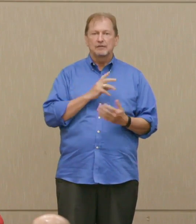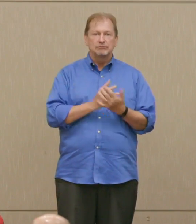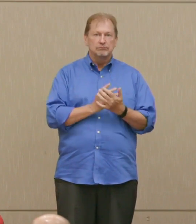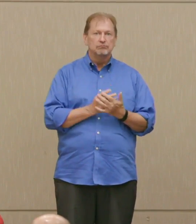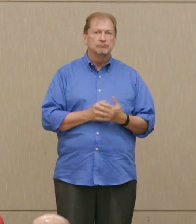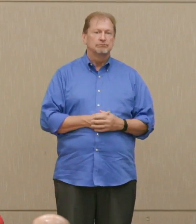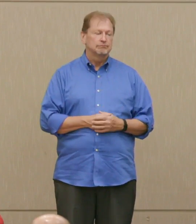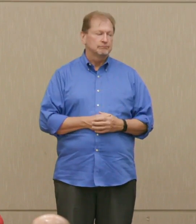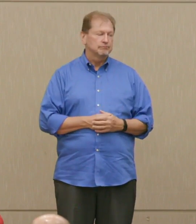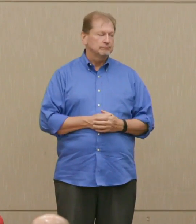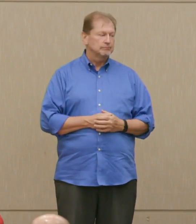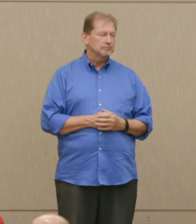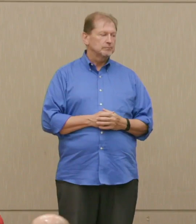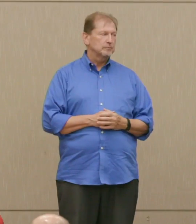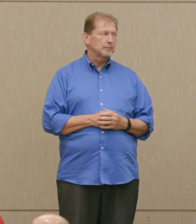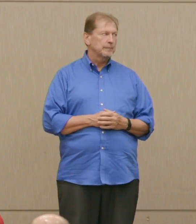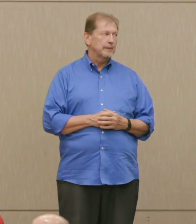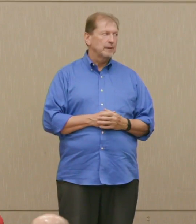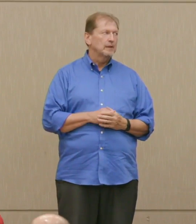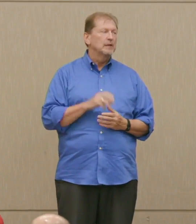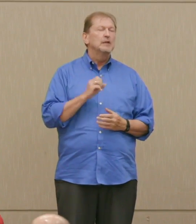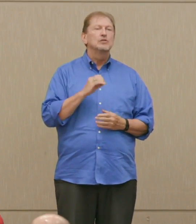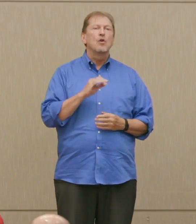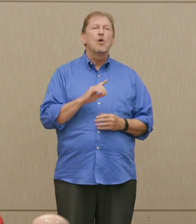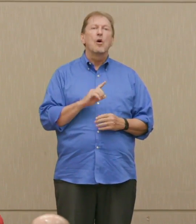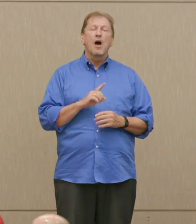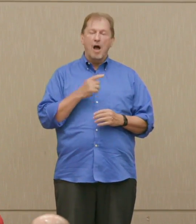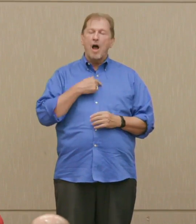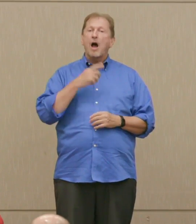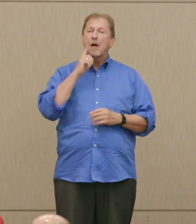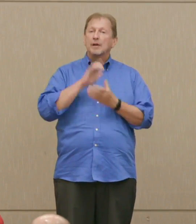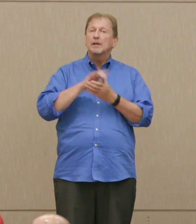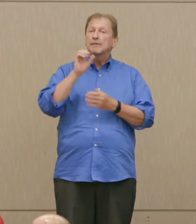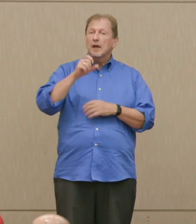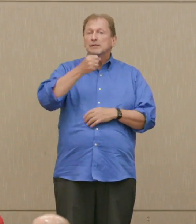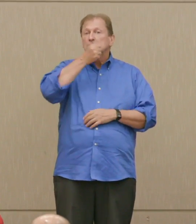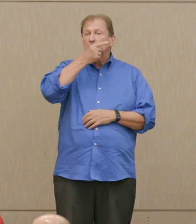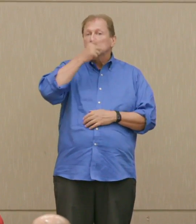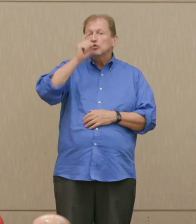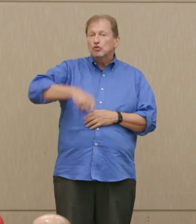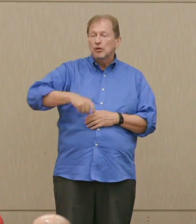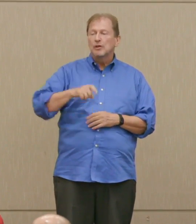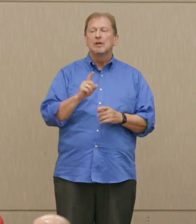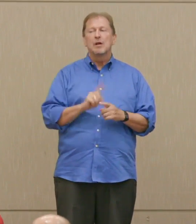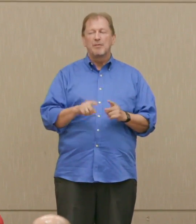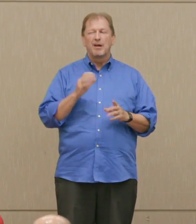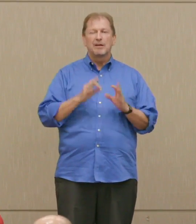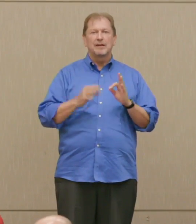Dr. Ellsberg: The consequences of doing that, personal, are very great.